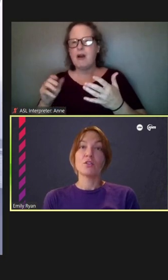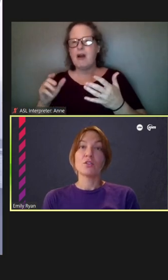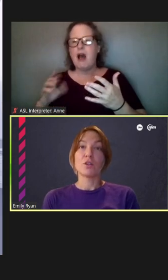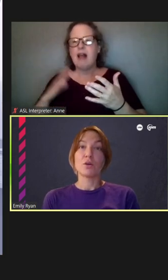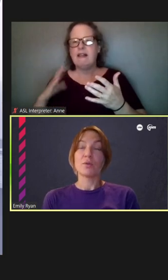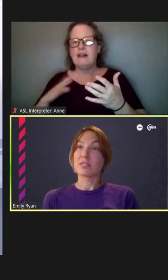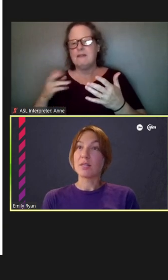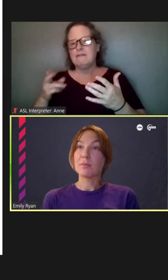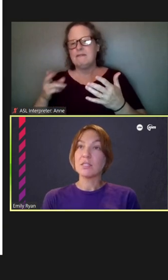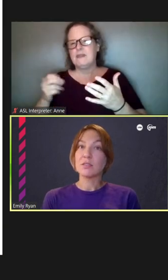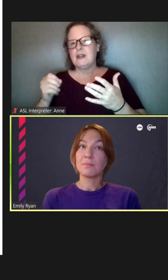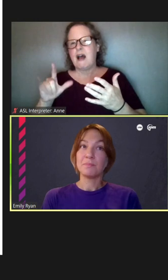So, next slide please.